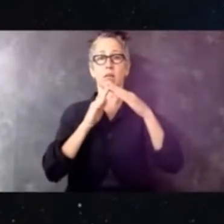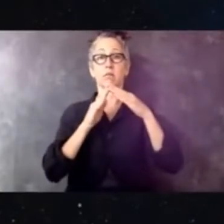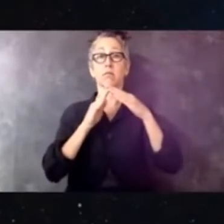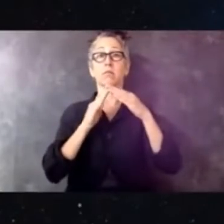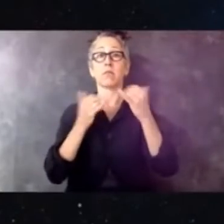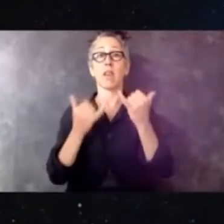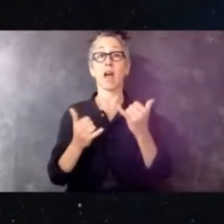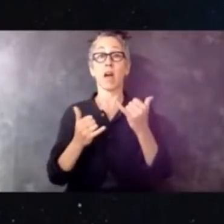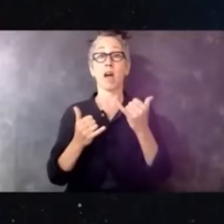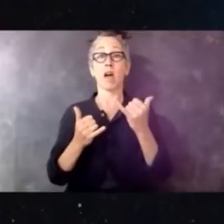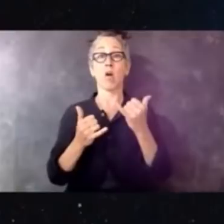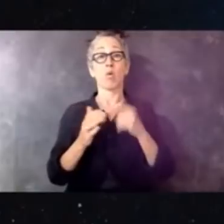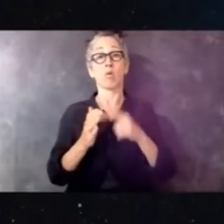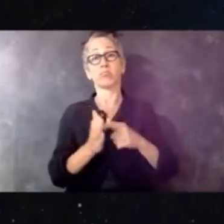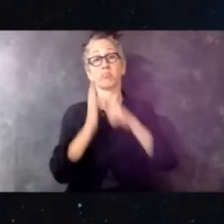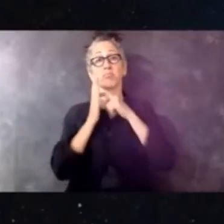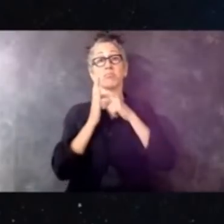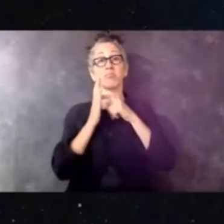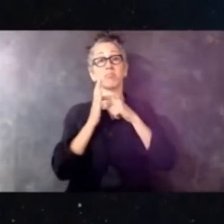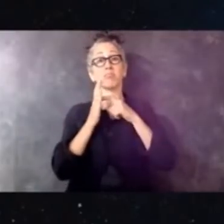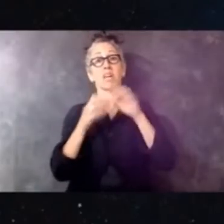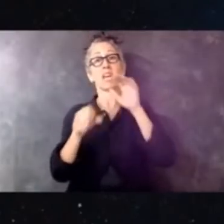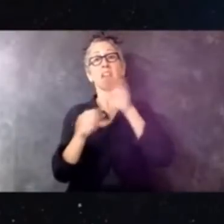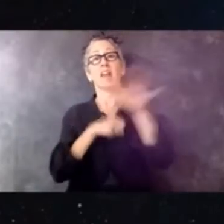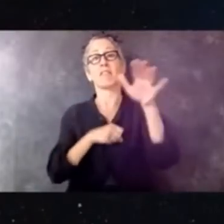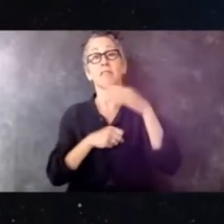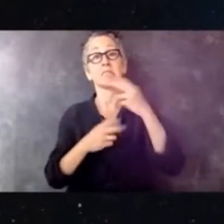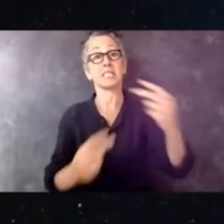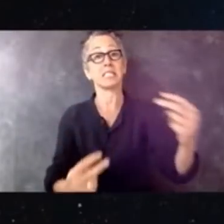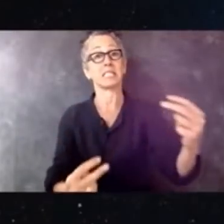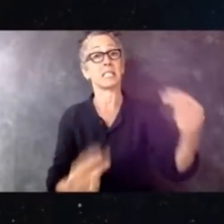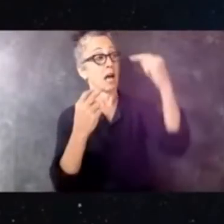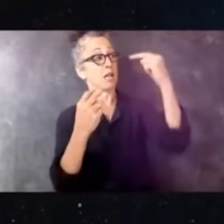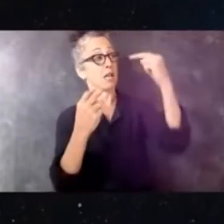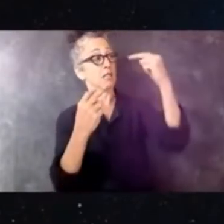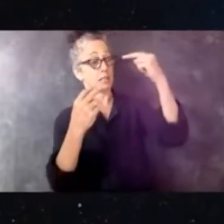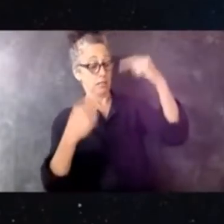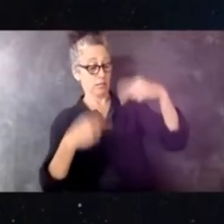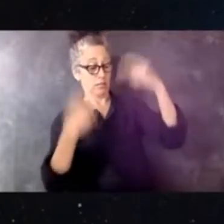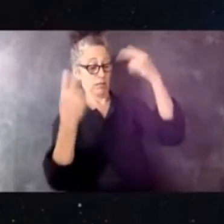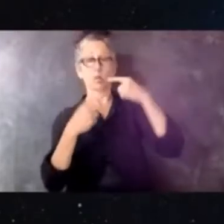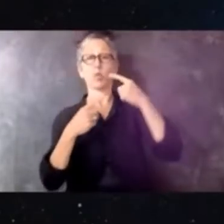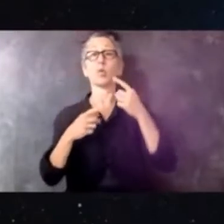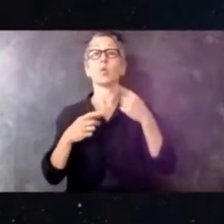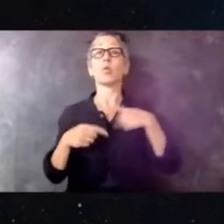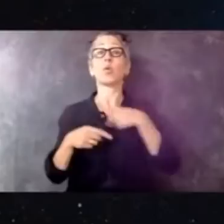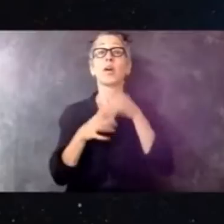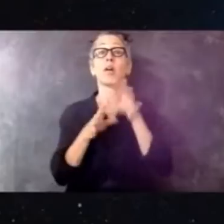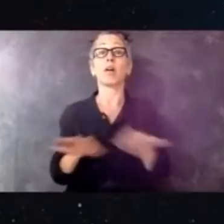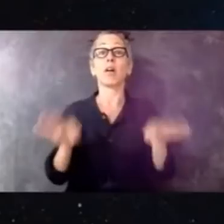See us. We matter. We're usually in much smaller